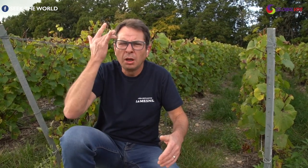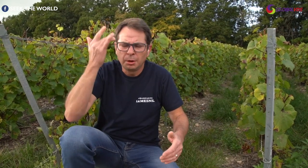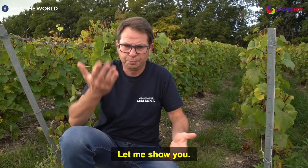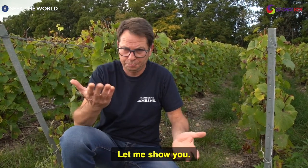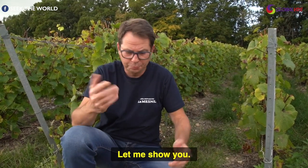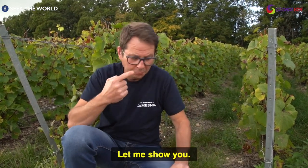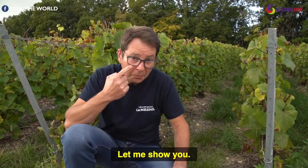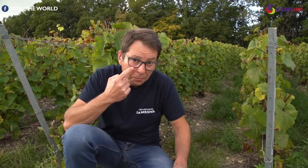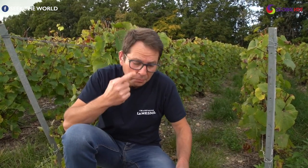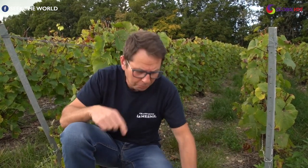why let me show you